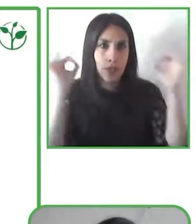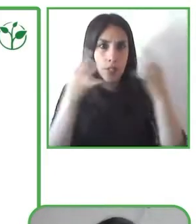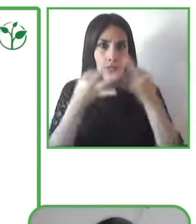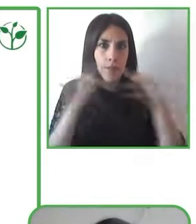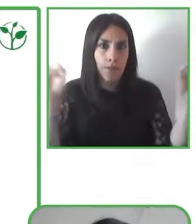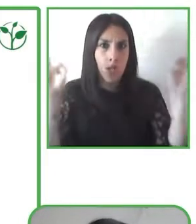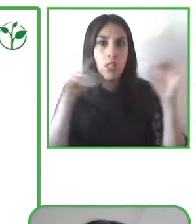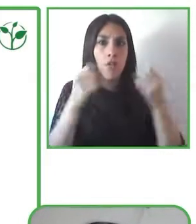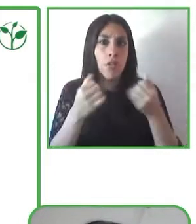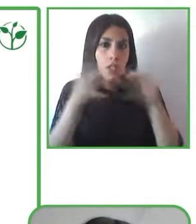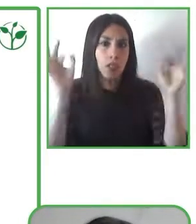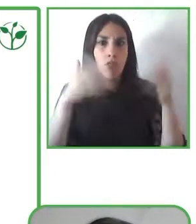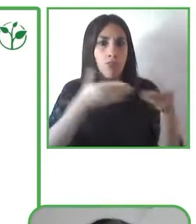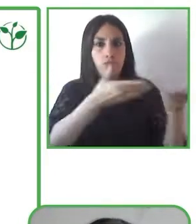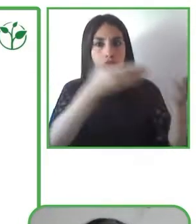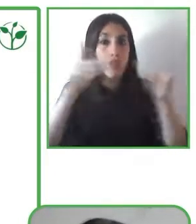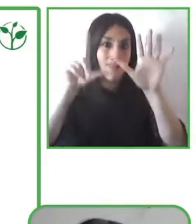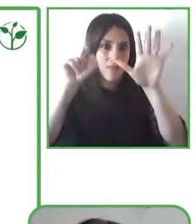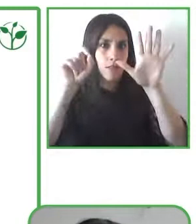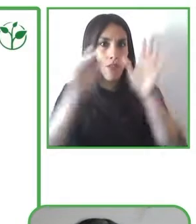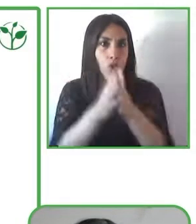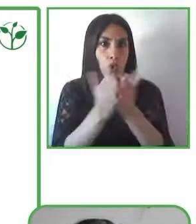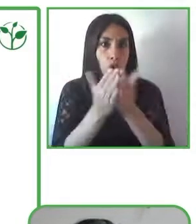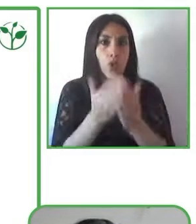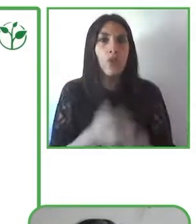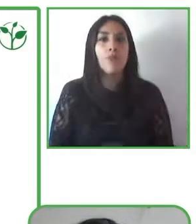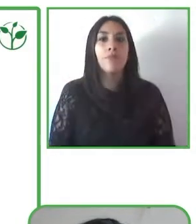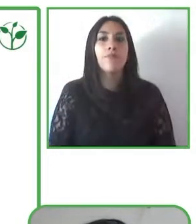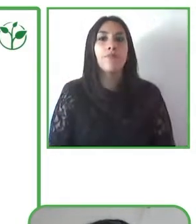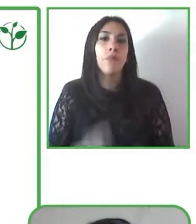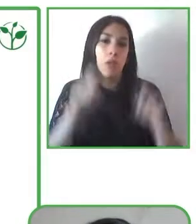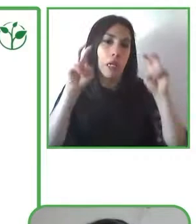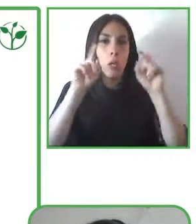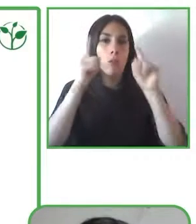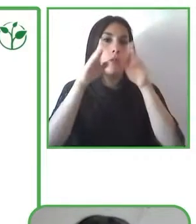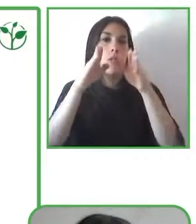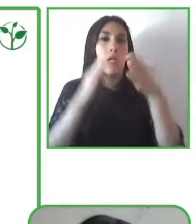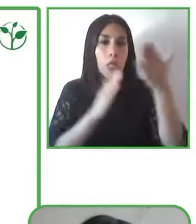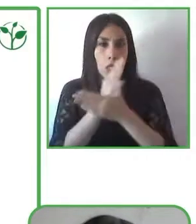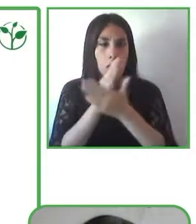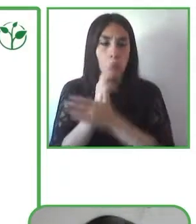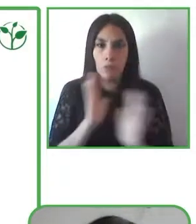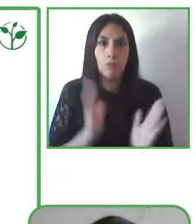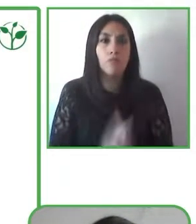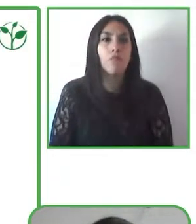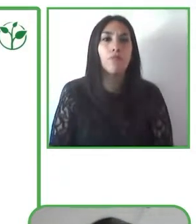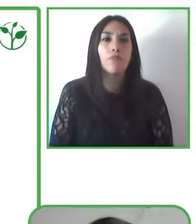have several different resources for accessibility materials. We work with people with different